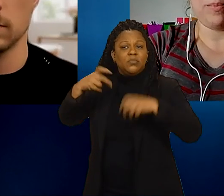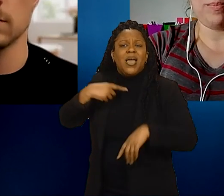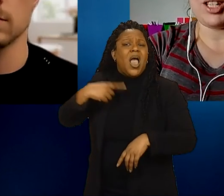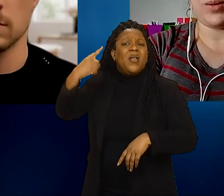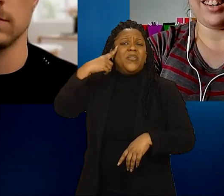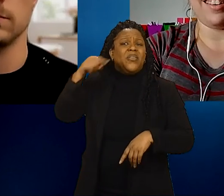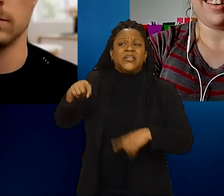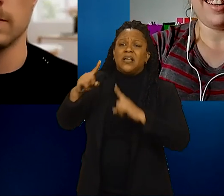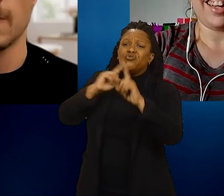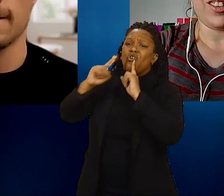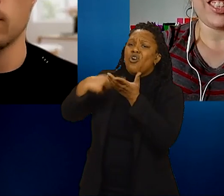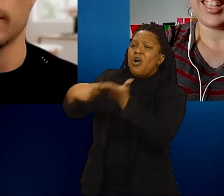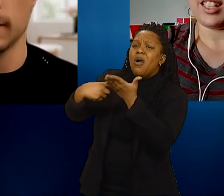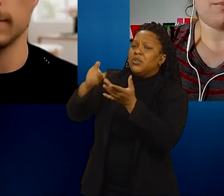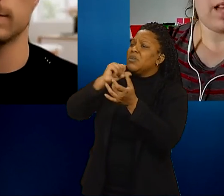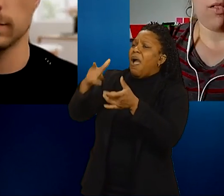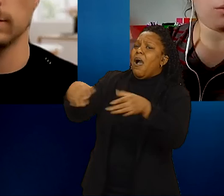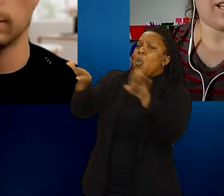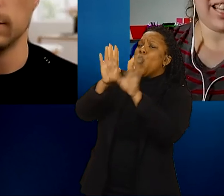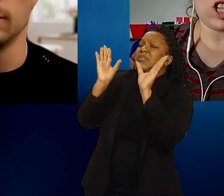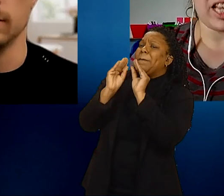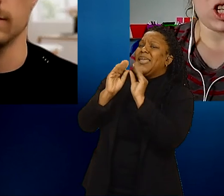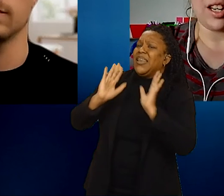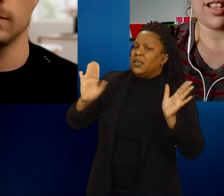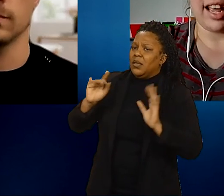between just everyone in the legislation and the Senate.